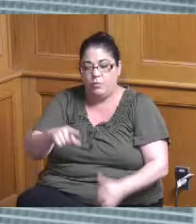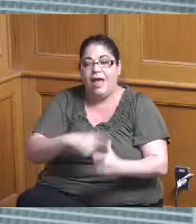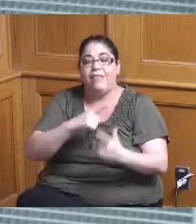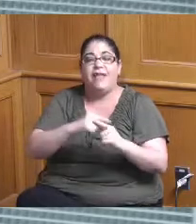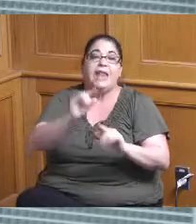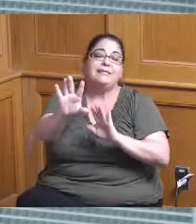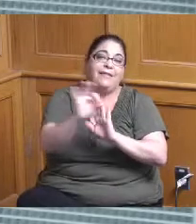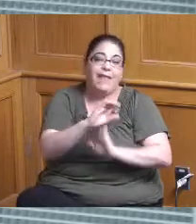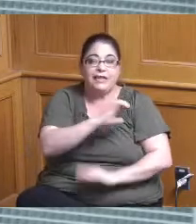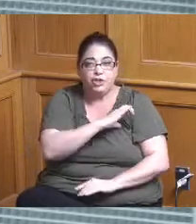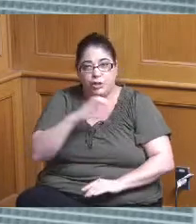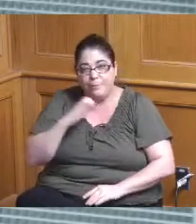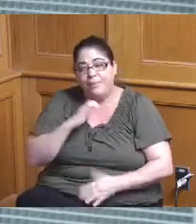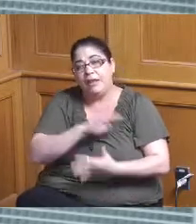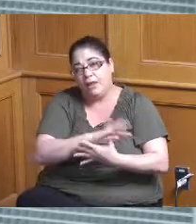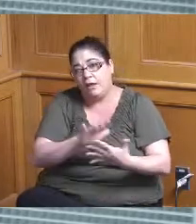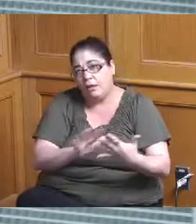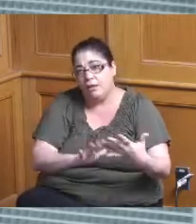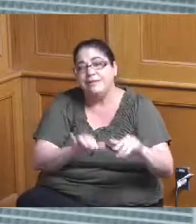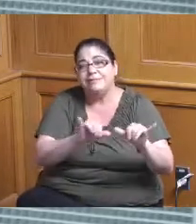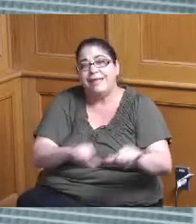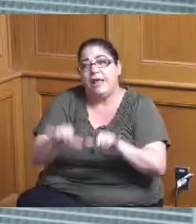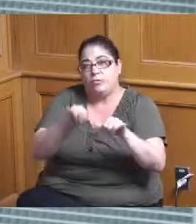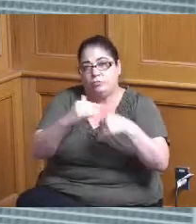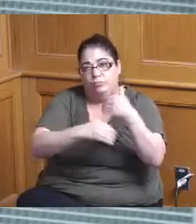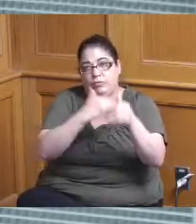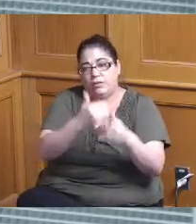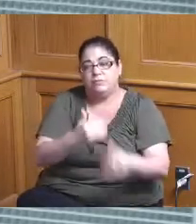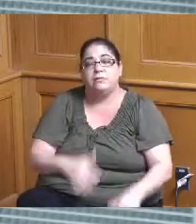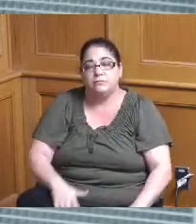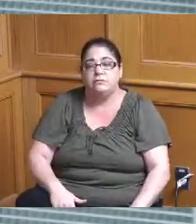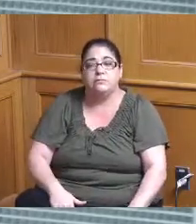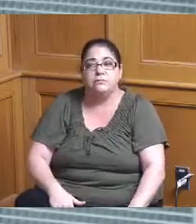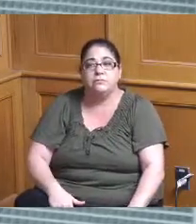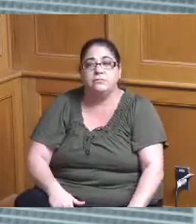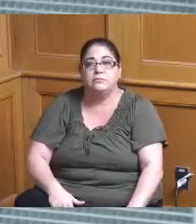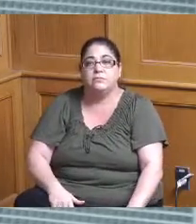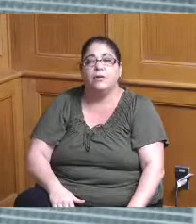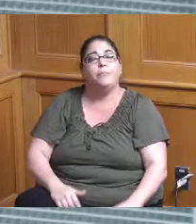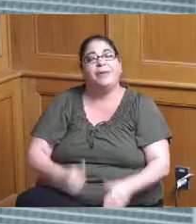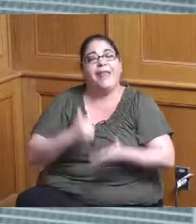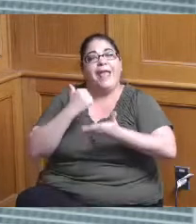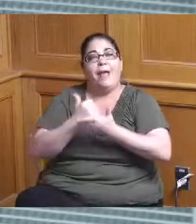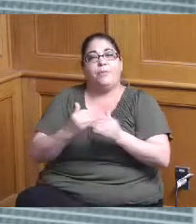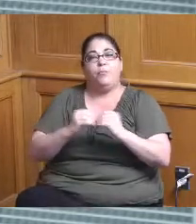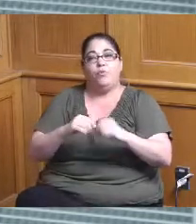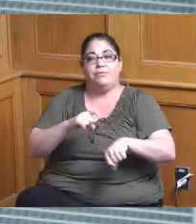of that is you know really a standard process but it's just kind of tracking the the timeline of it